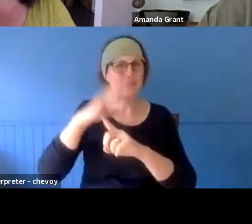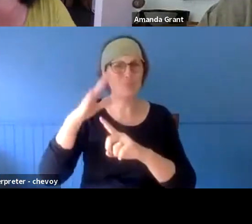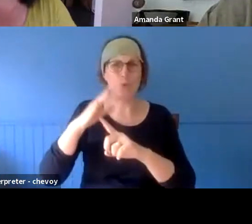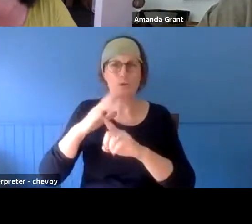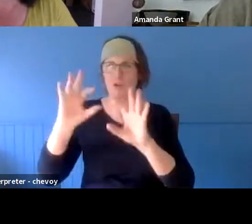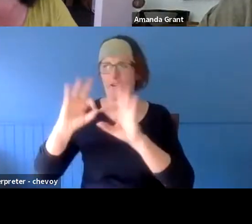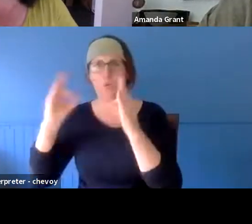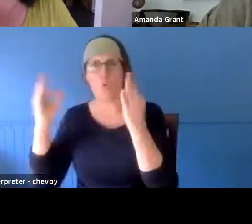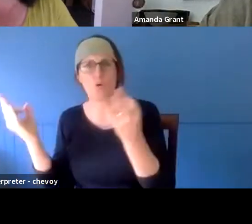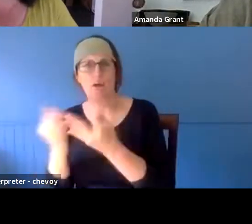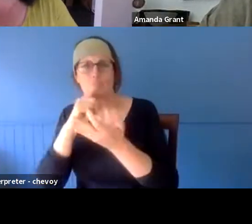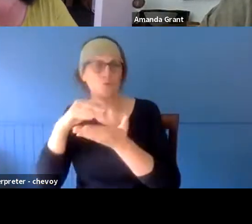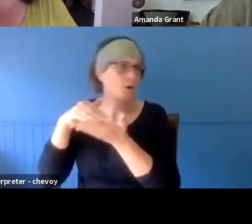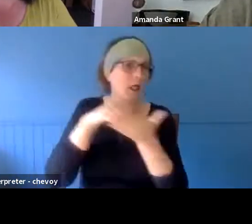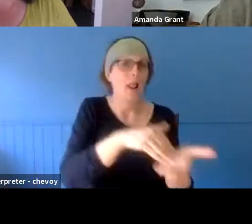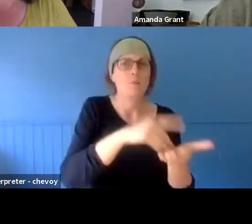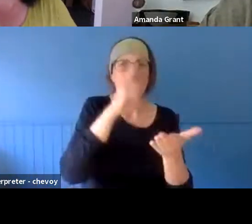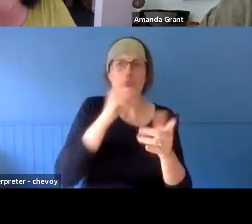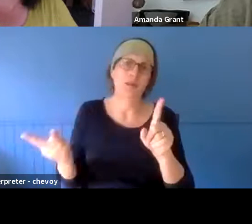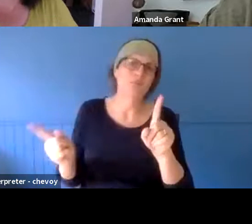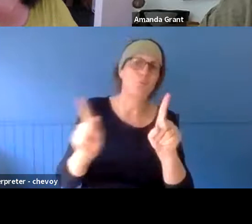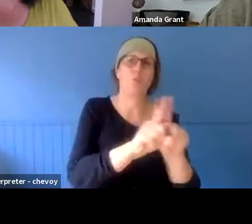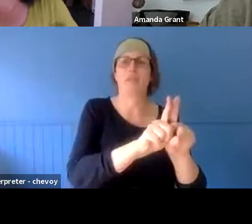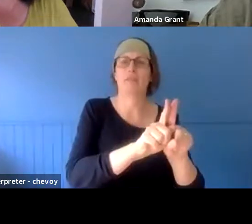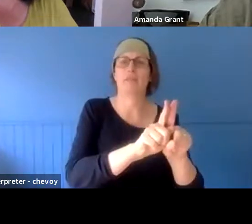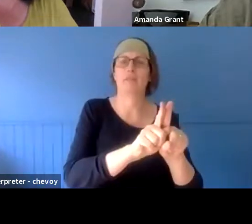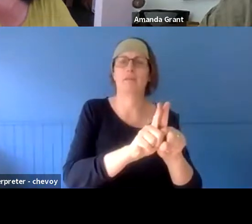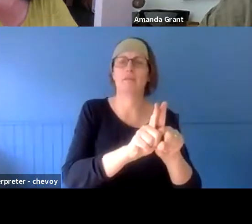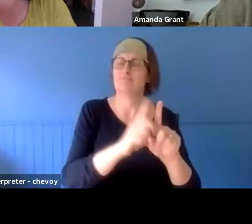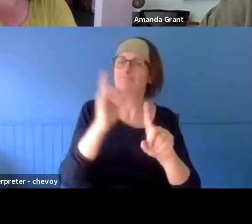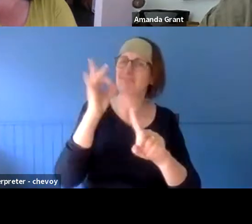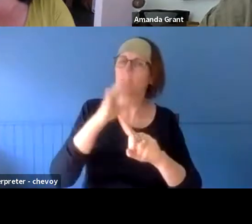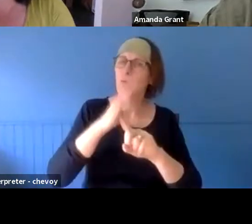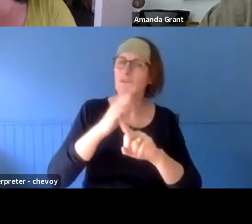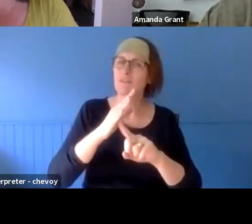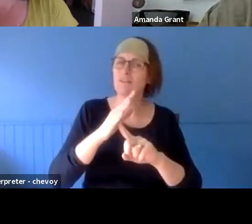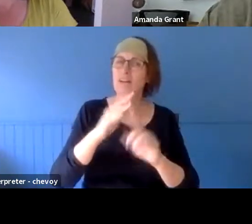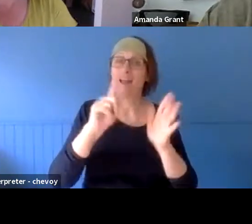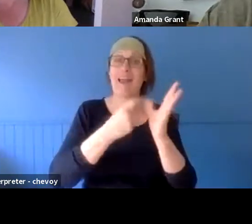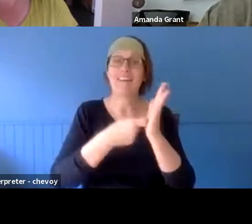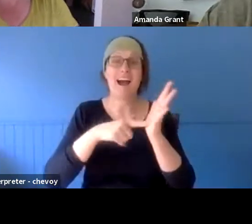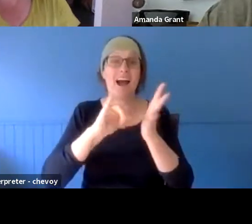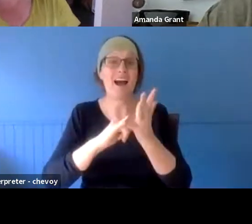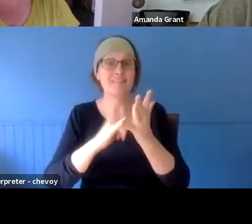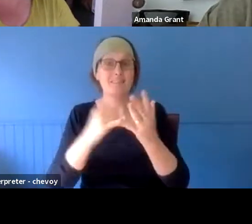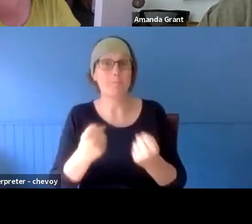really helped me realise that the power of the arts works, in a way,